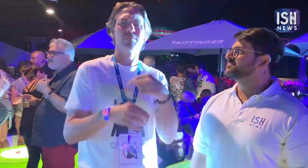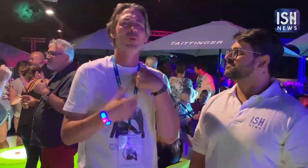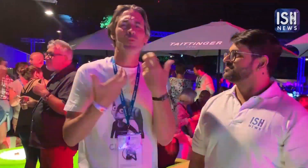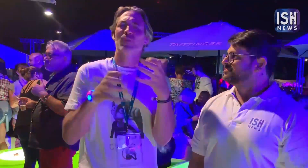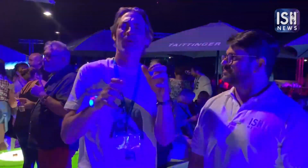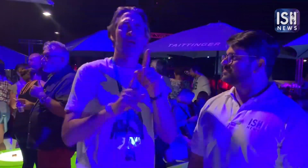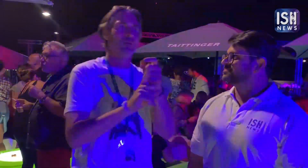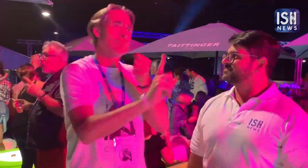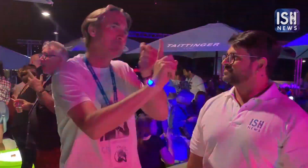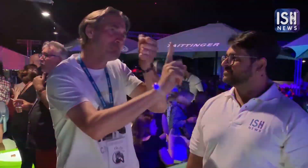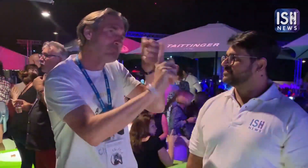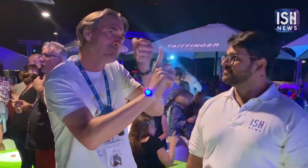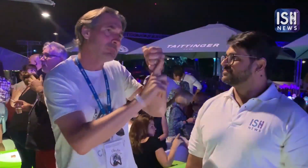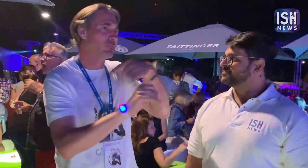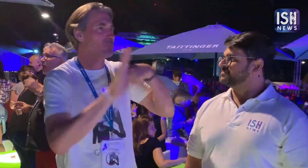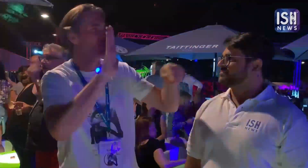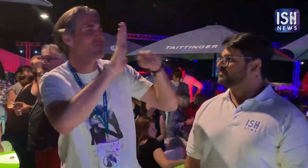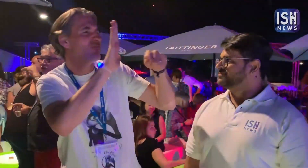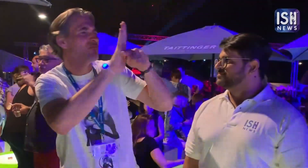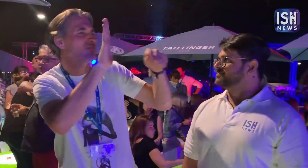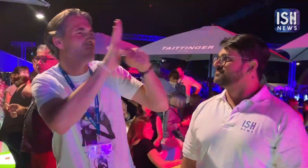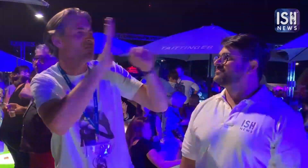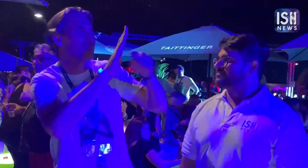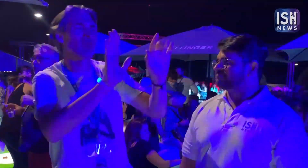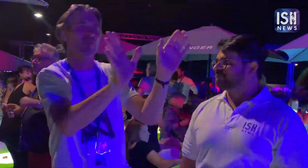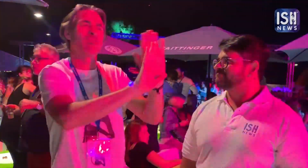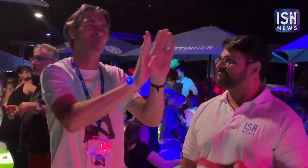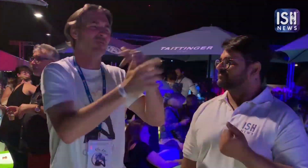I do not want to fight with the government and give negativity.